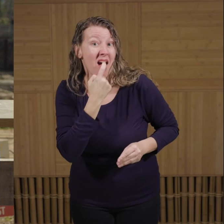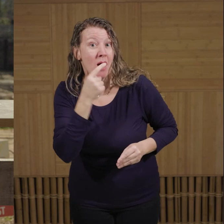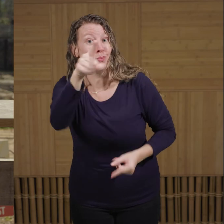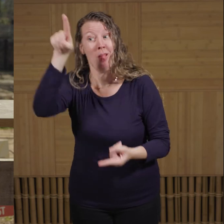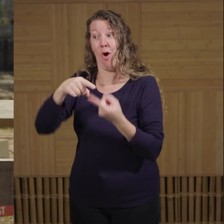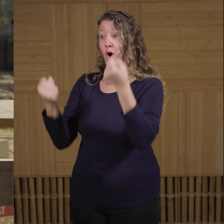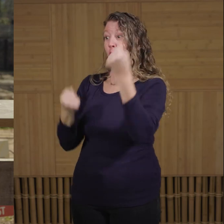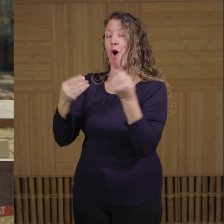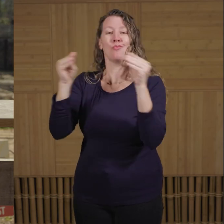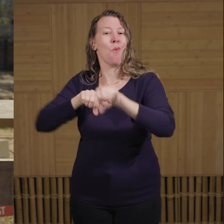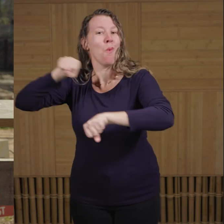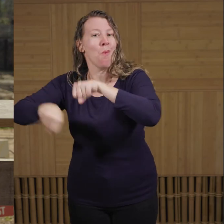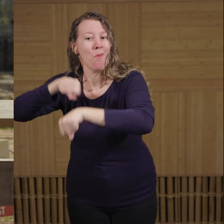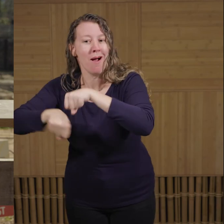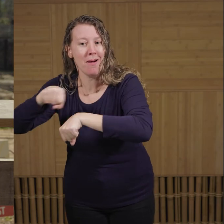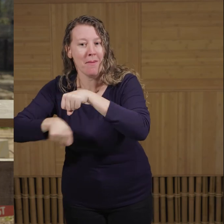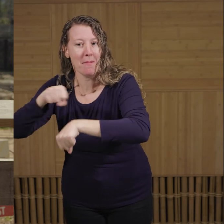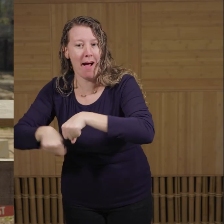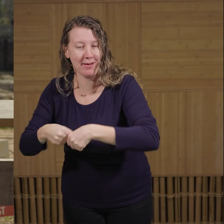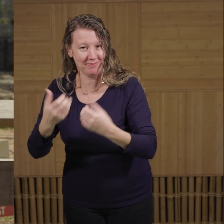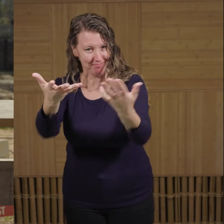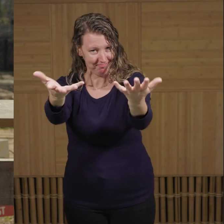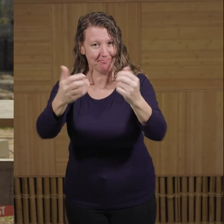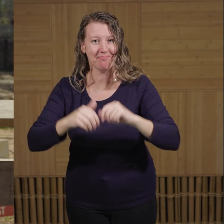This is something as simple as biking or carpooling to work,